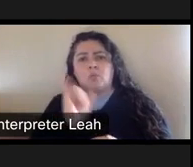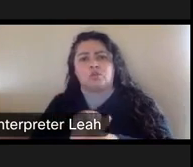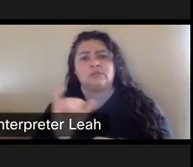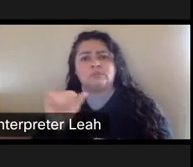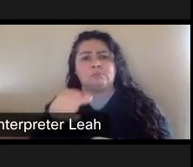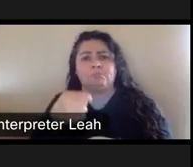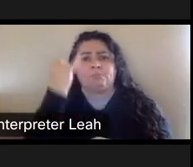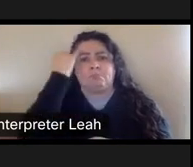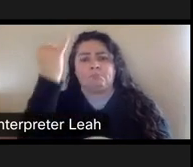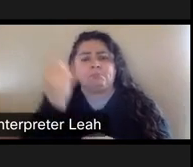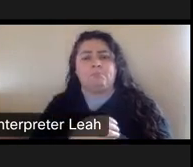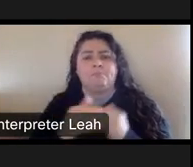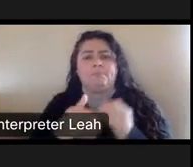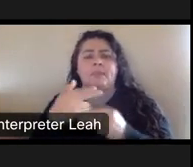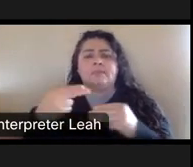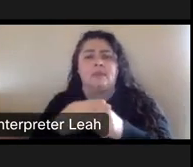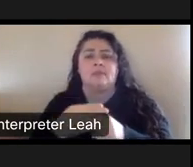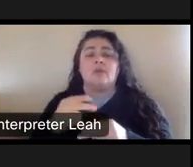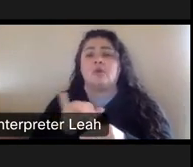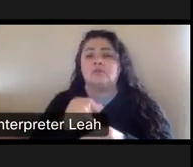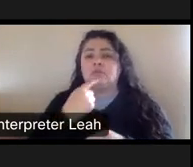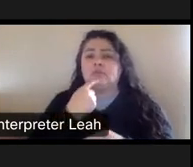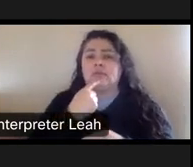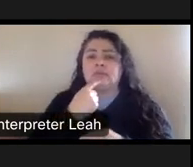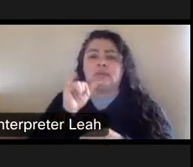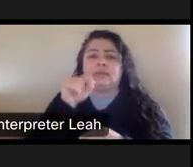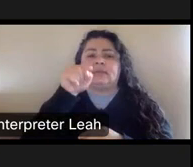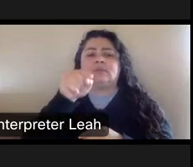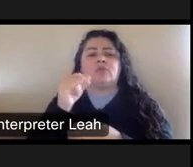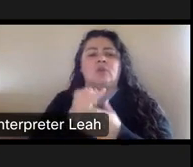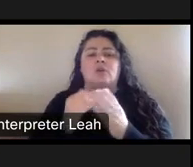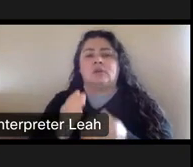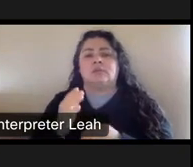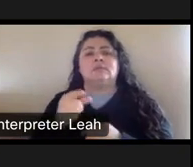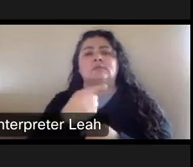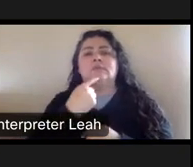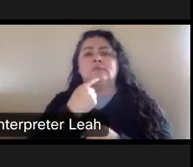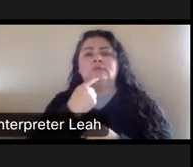He also argued that it was like this, our artist plan says various different.